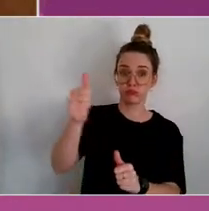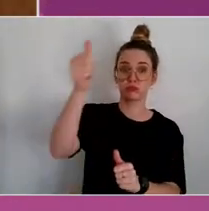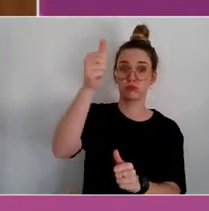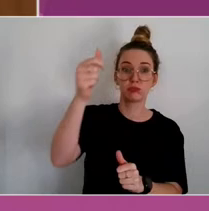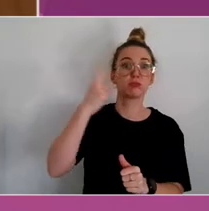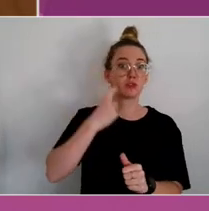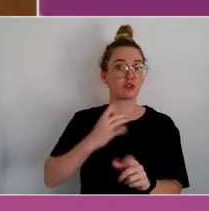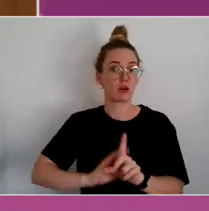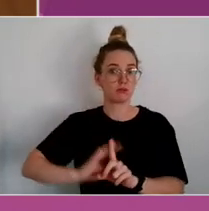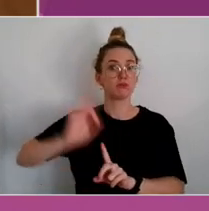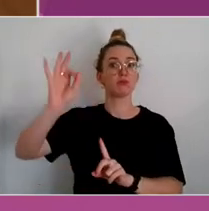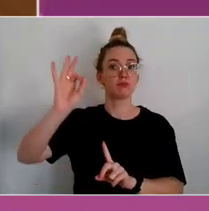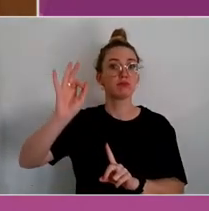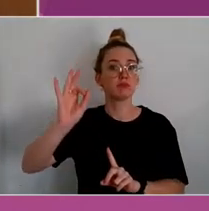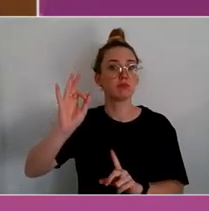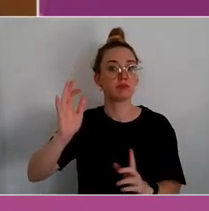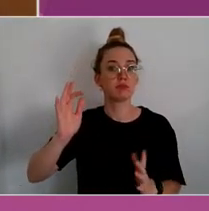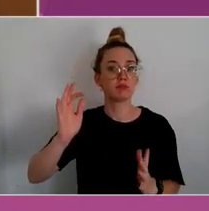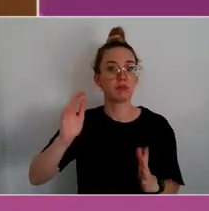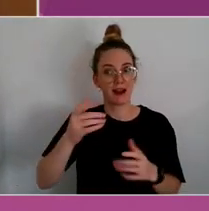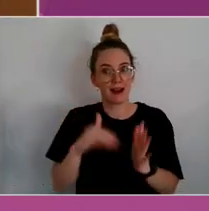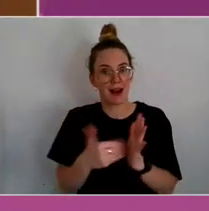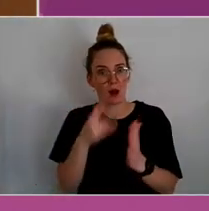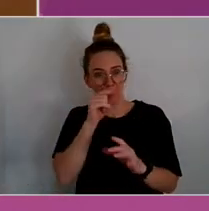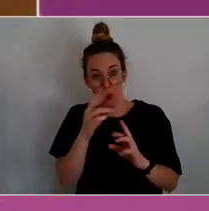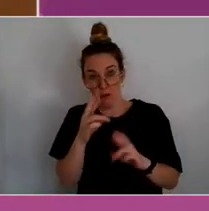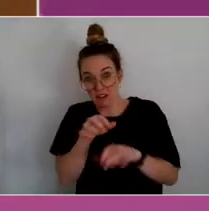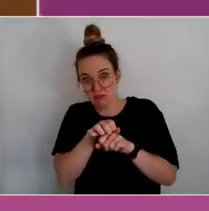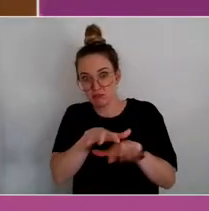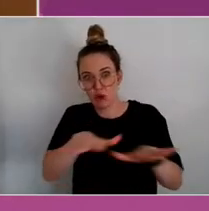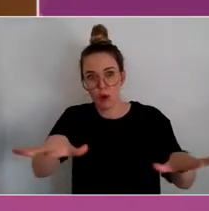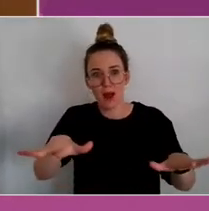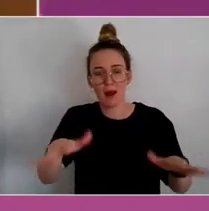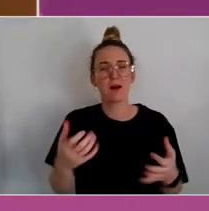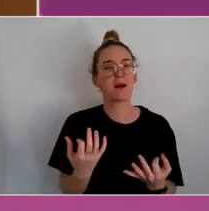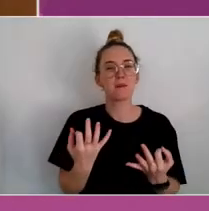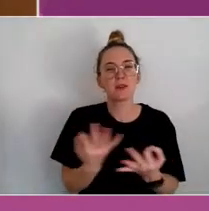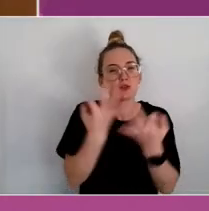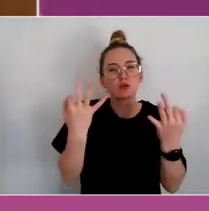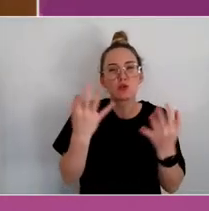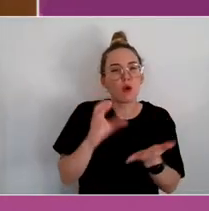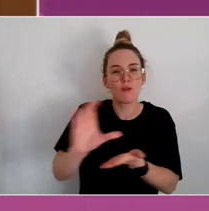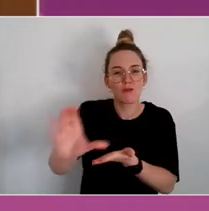Something that could be rolled out. But there's actually no funding structure. It's very piecemeal.